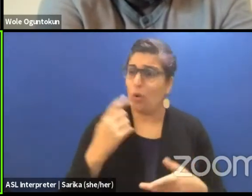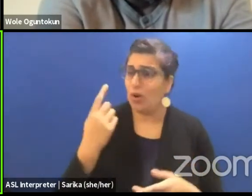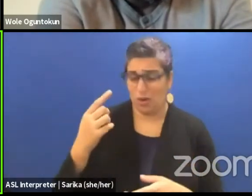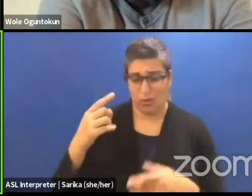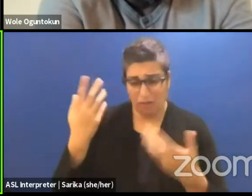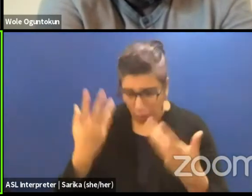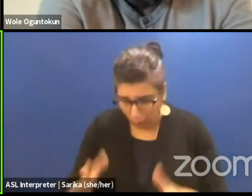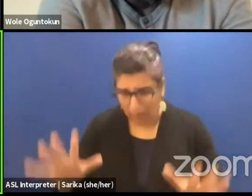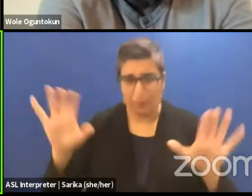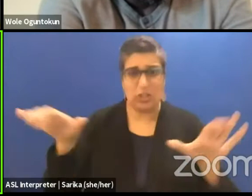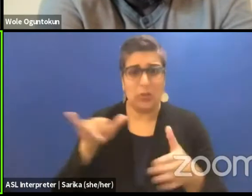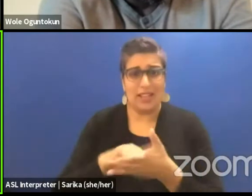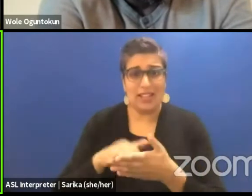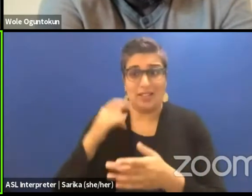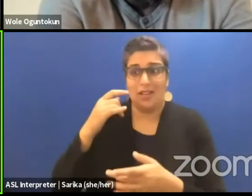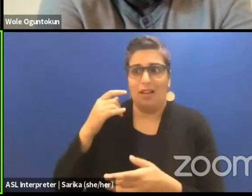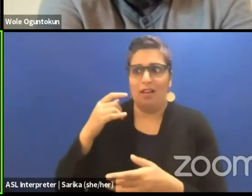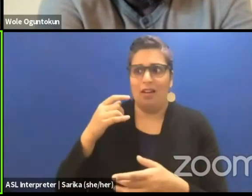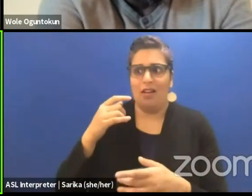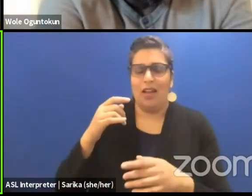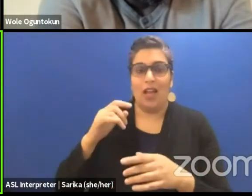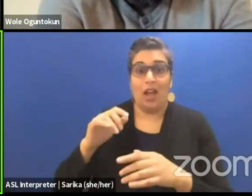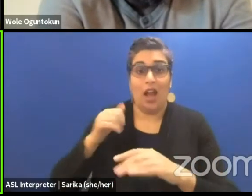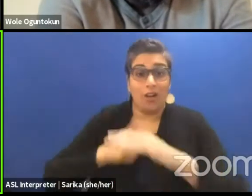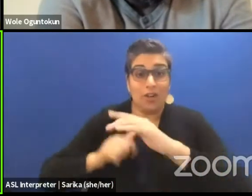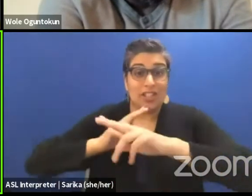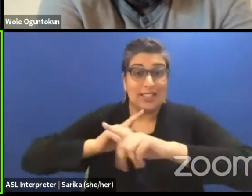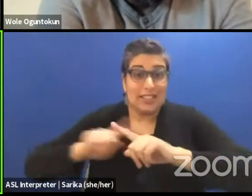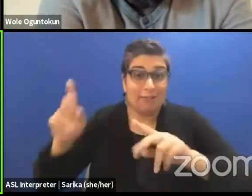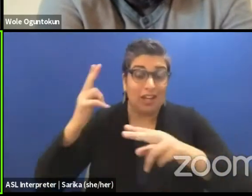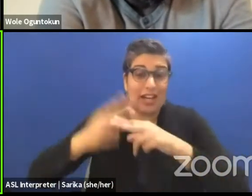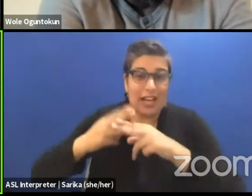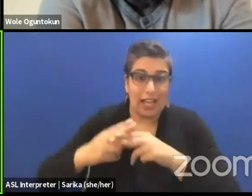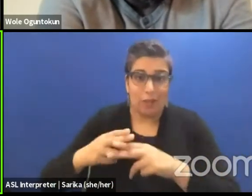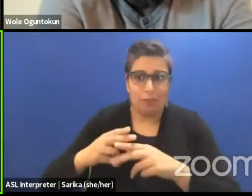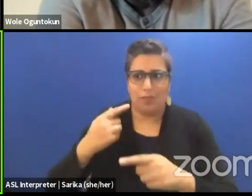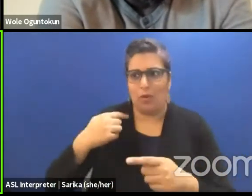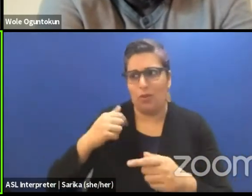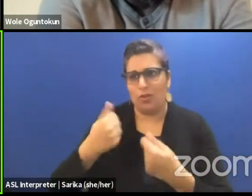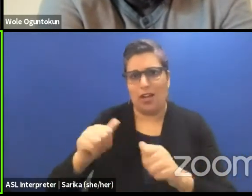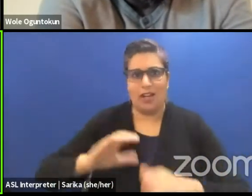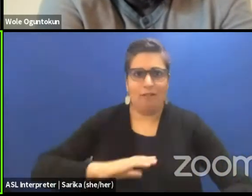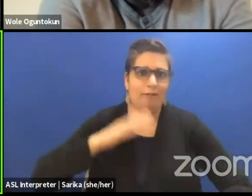but this is just another way of formalizing it? But of course the minute you start using the word dramaturge or dramaturgy,